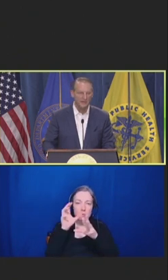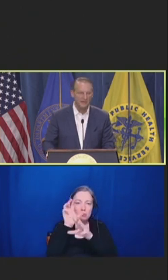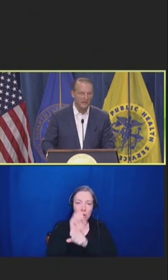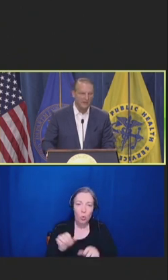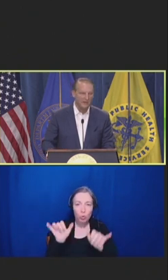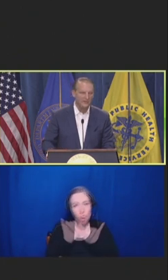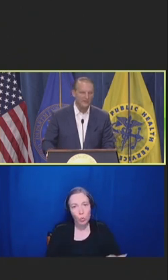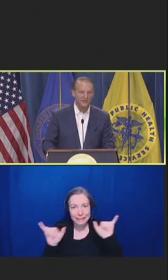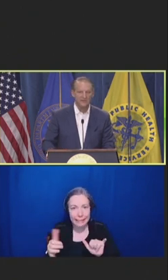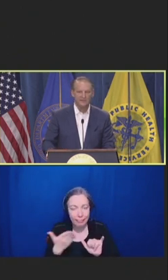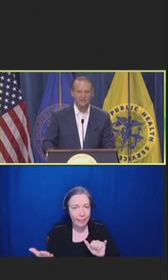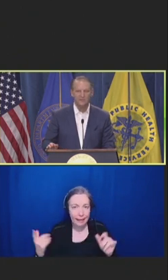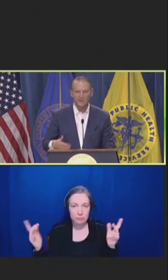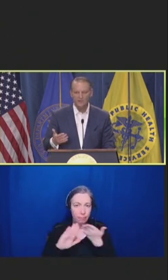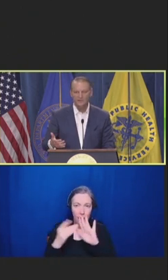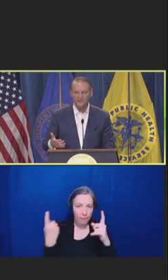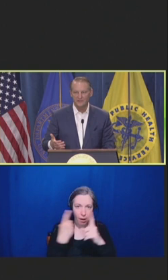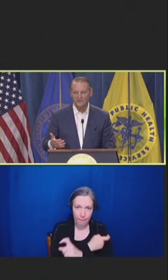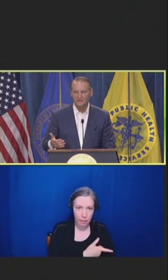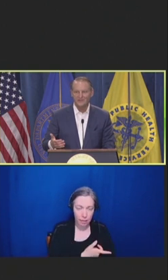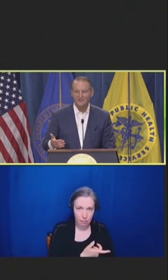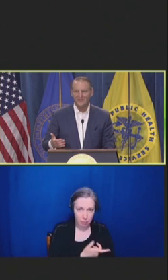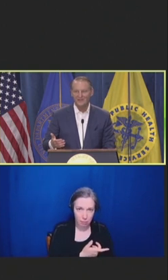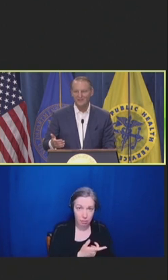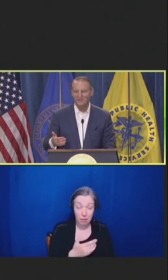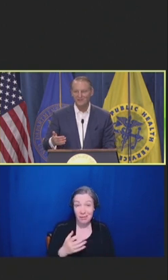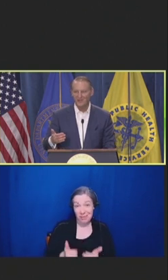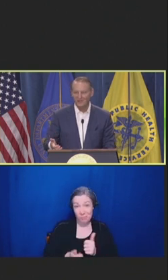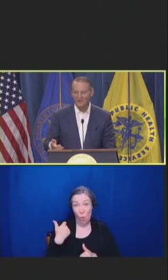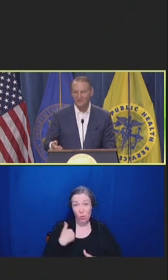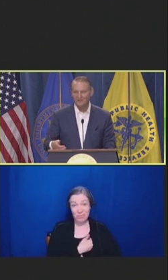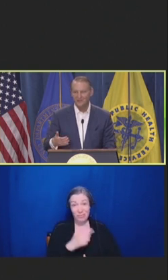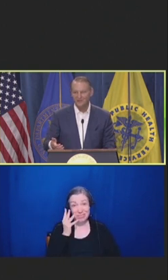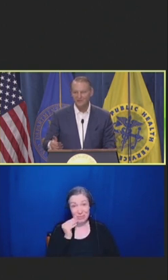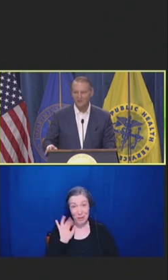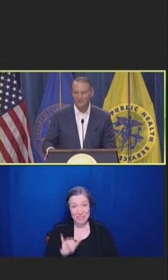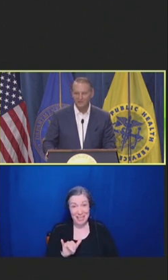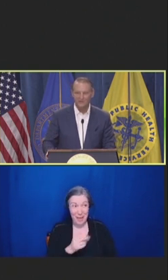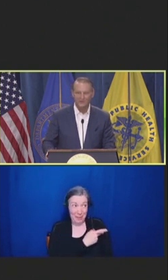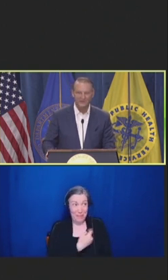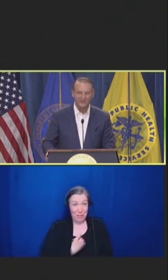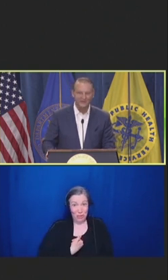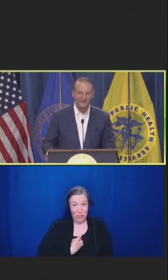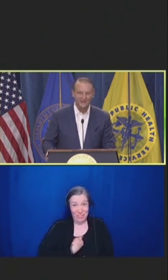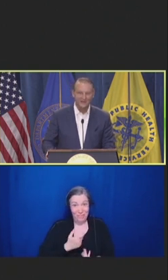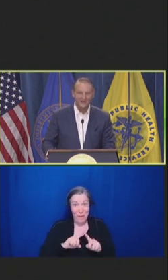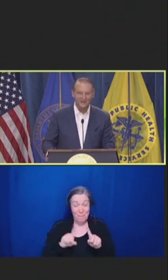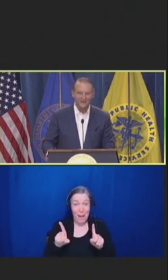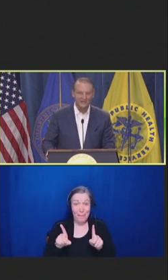And most of us have experienced this just as patients but certainly those of you that